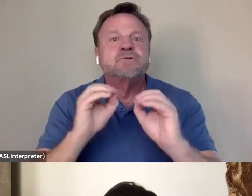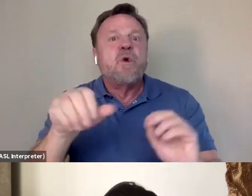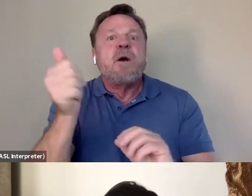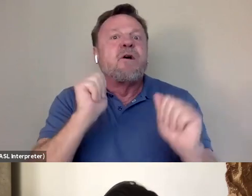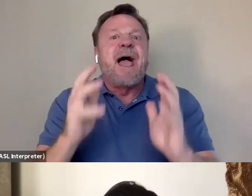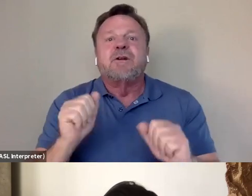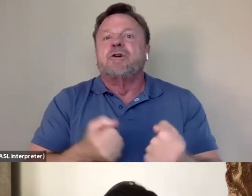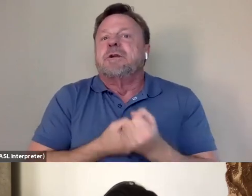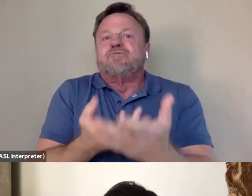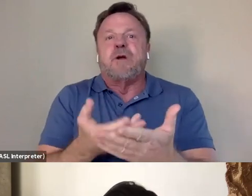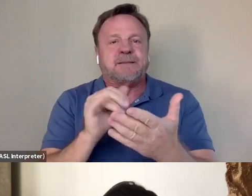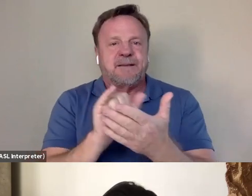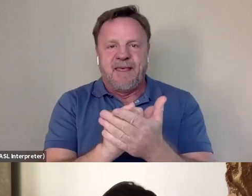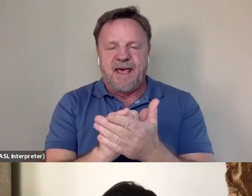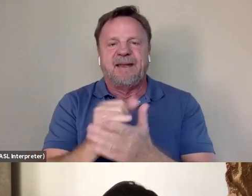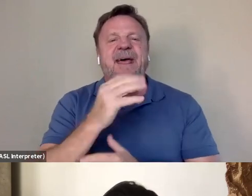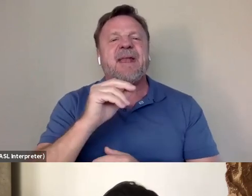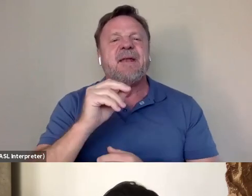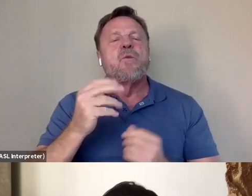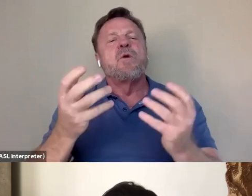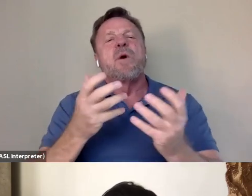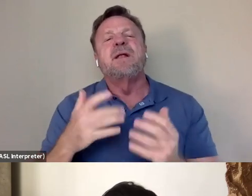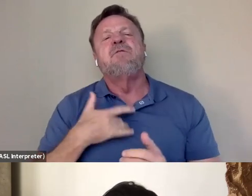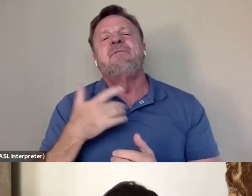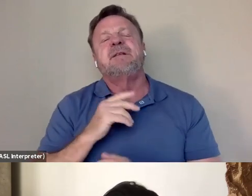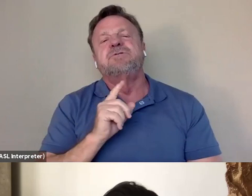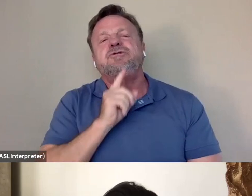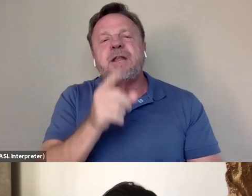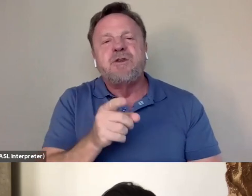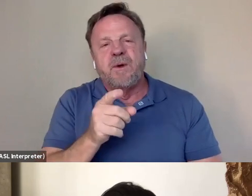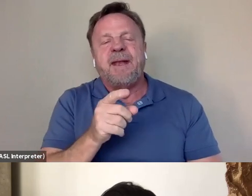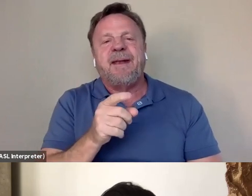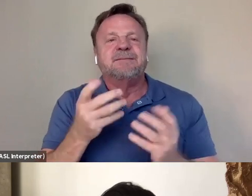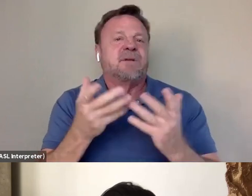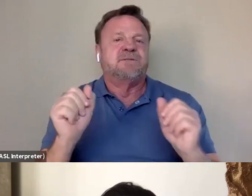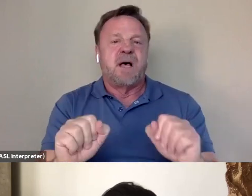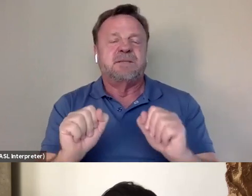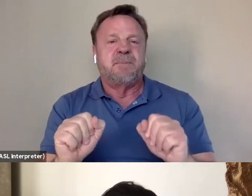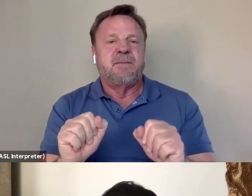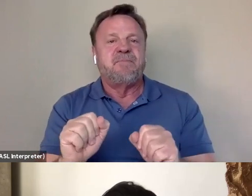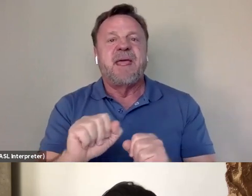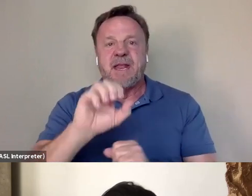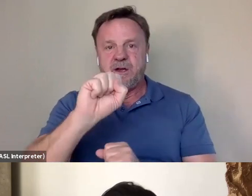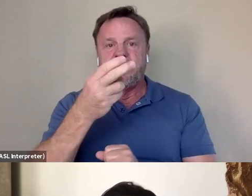And I think we want it to feel genuine as much as possible. And I think Shannon does that really beautifully.